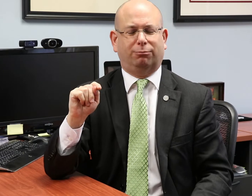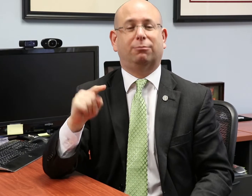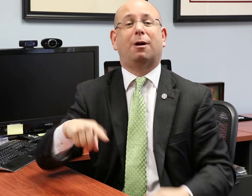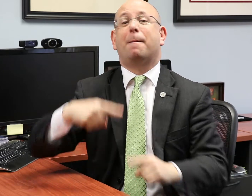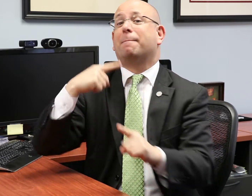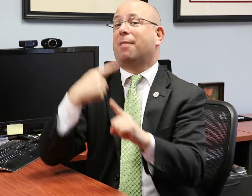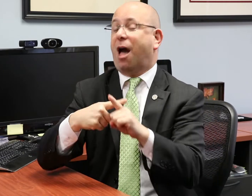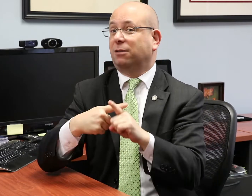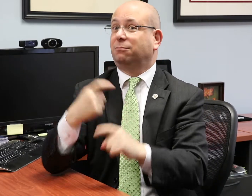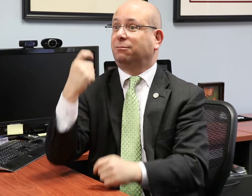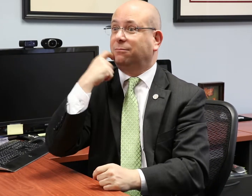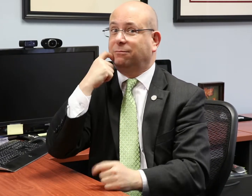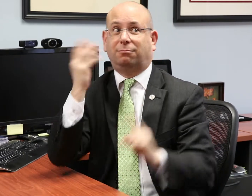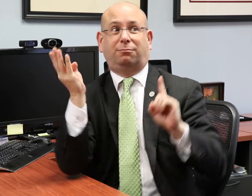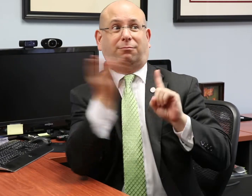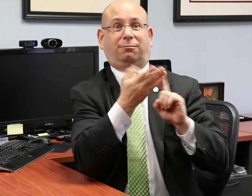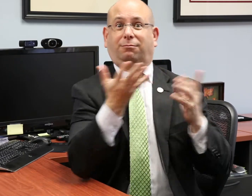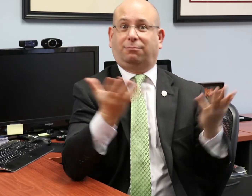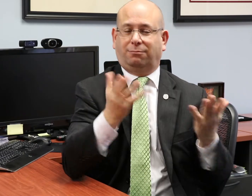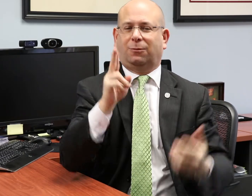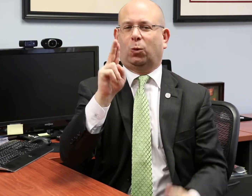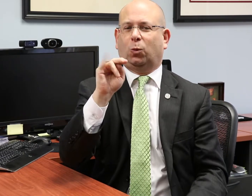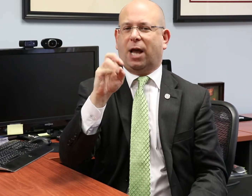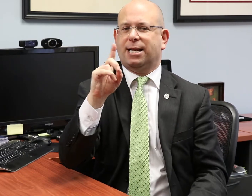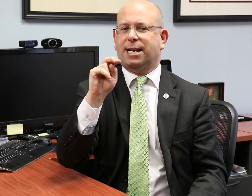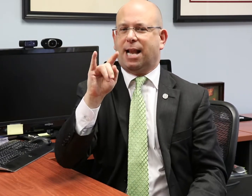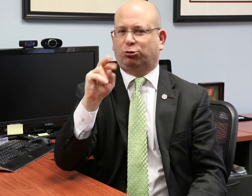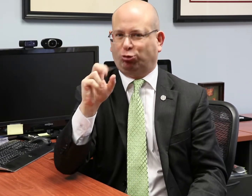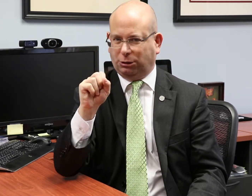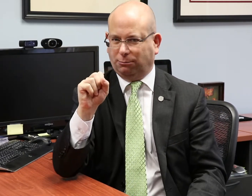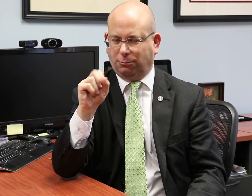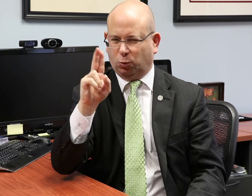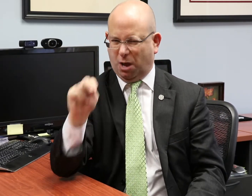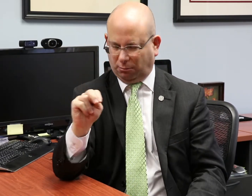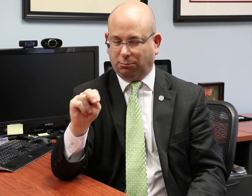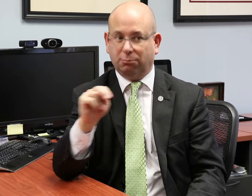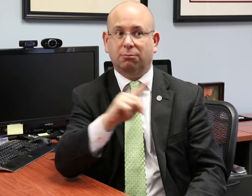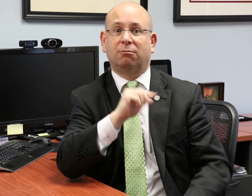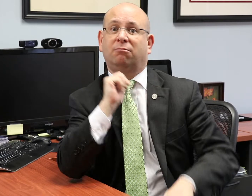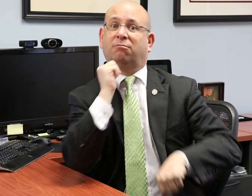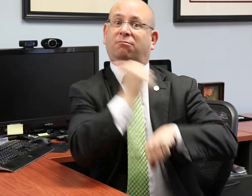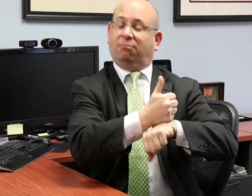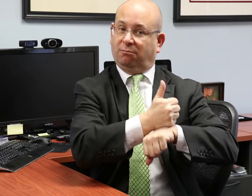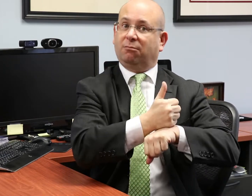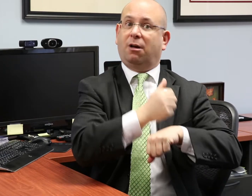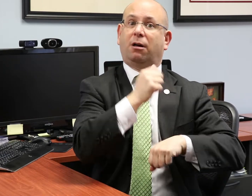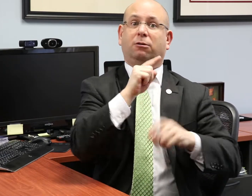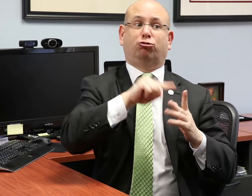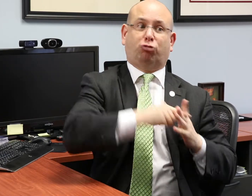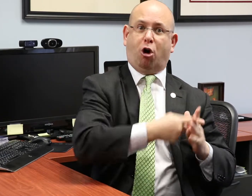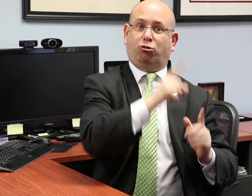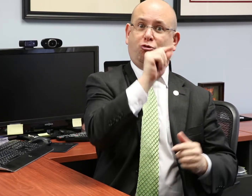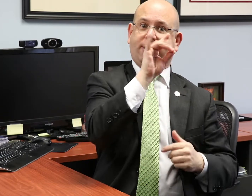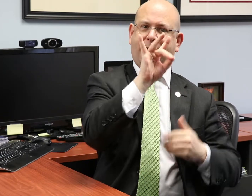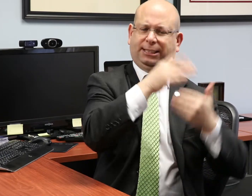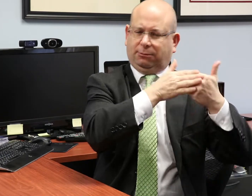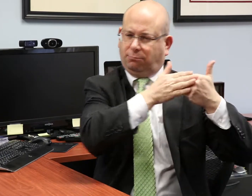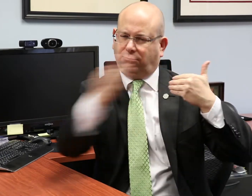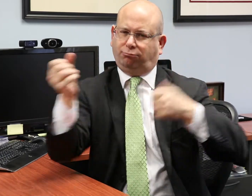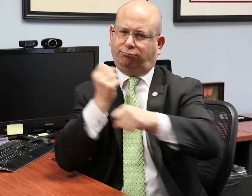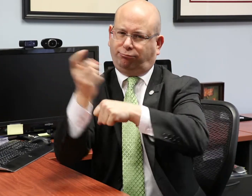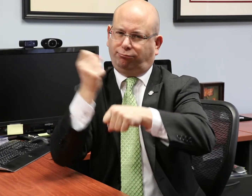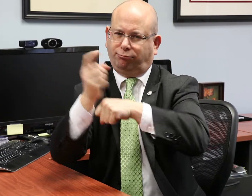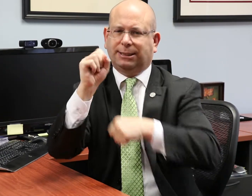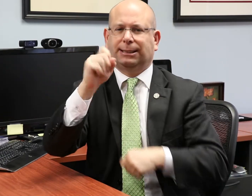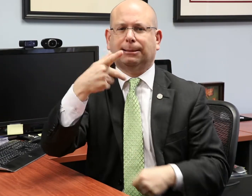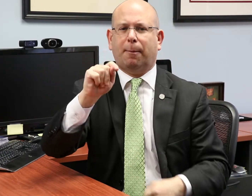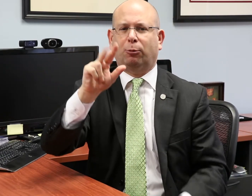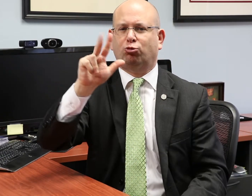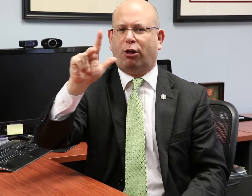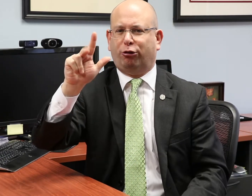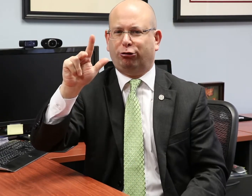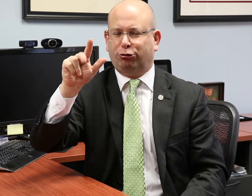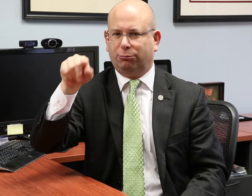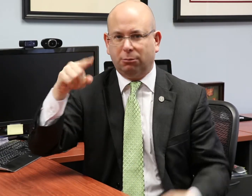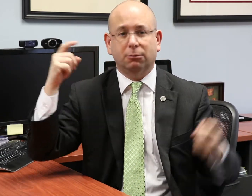Not only that, recently WFD convinced United Nations to officially recognize September 23rd as